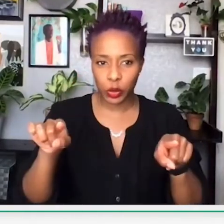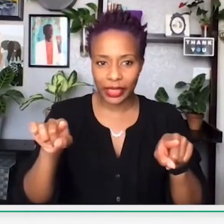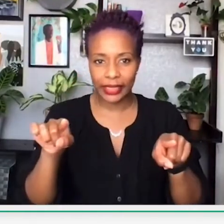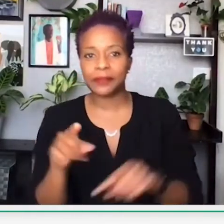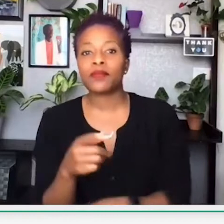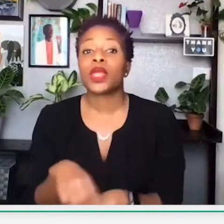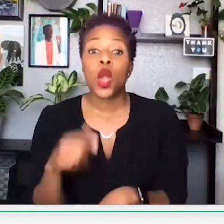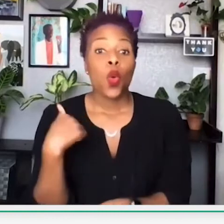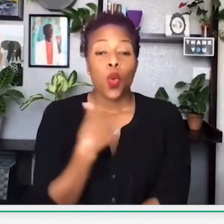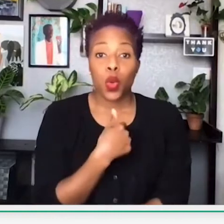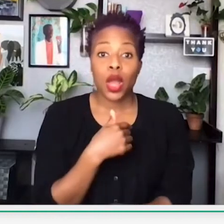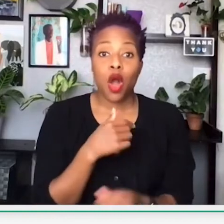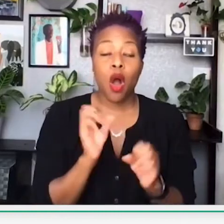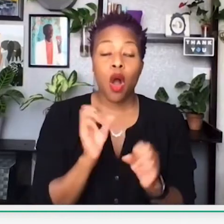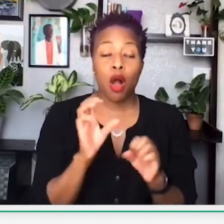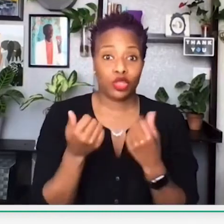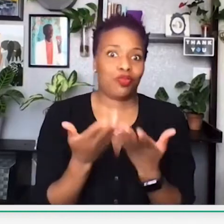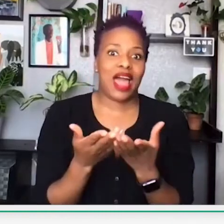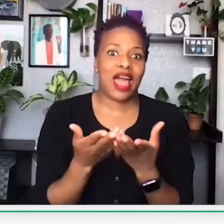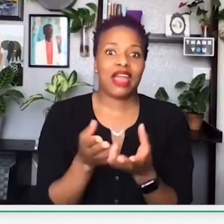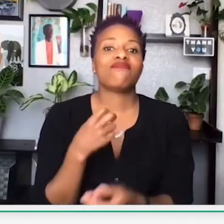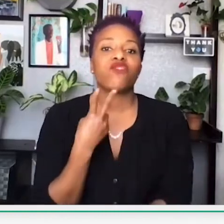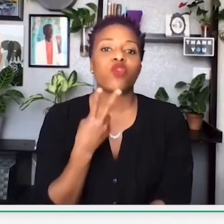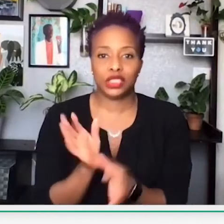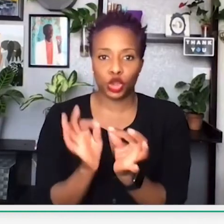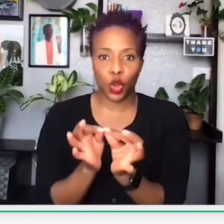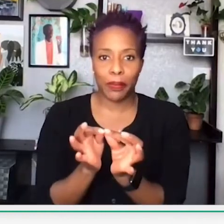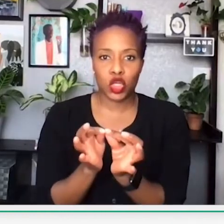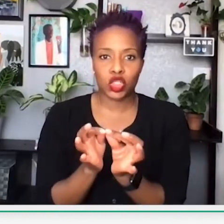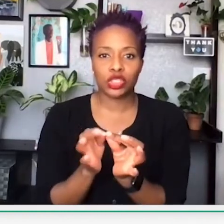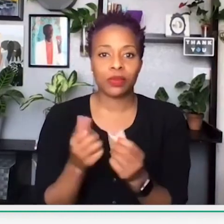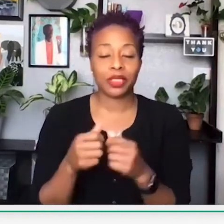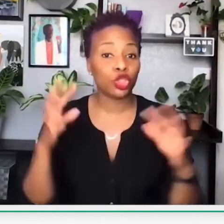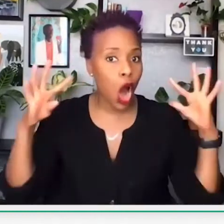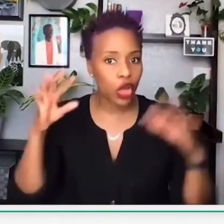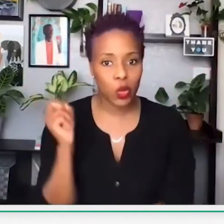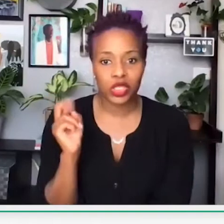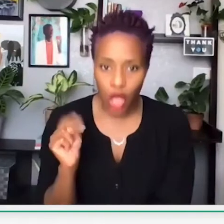look on the bottom of your screen, there should be an option for closed captioning. We also